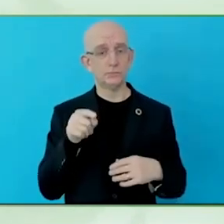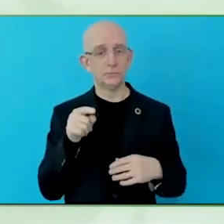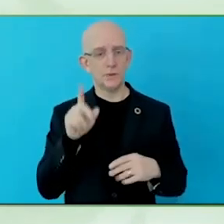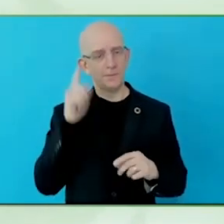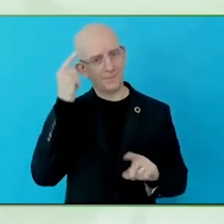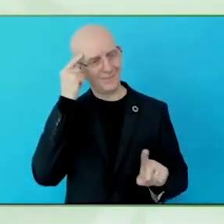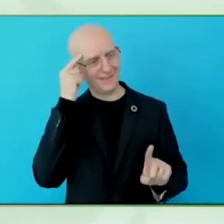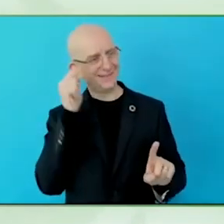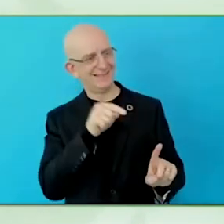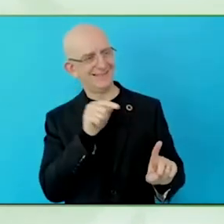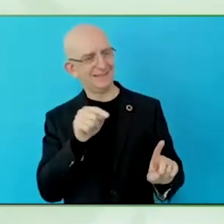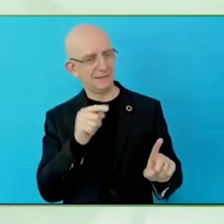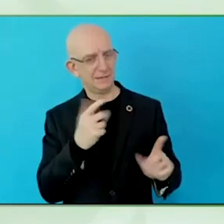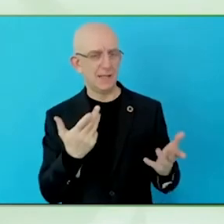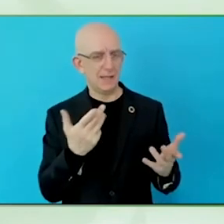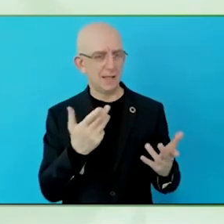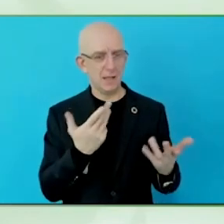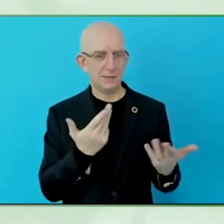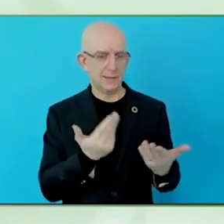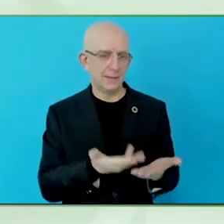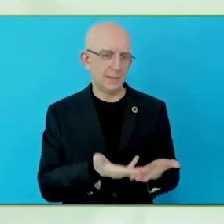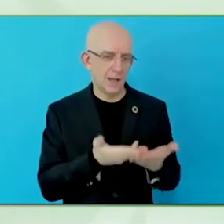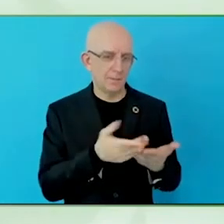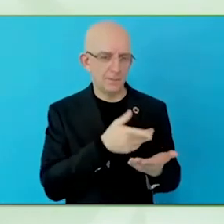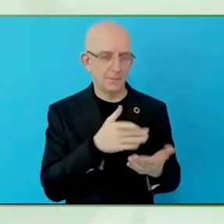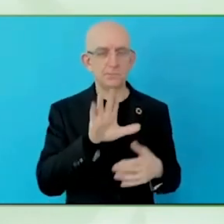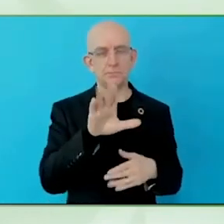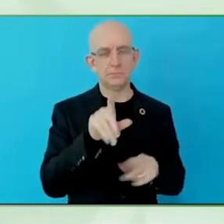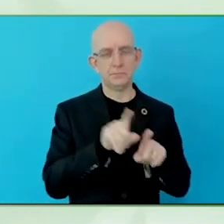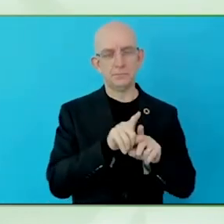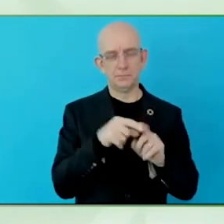not even a phone network available. We think it is, but in many places, it is not.